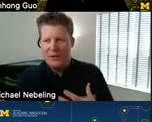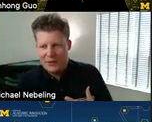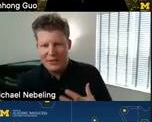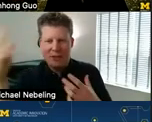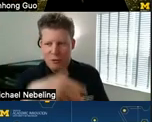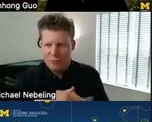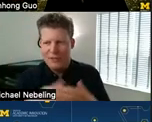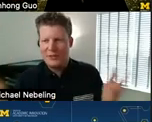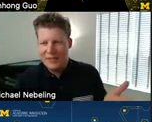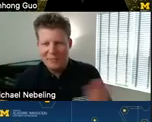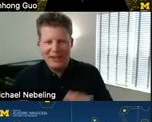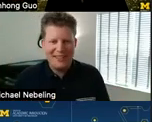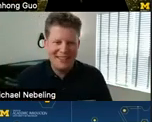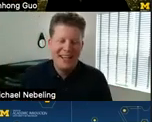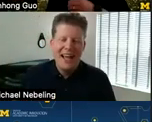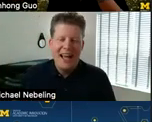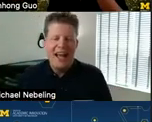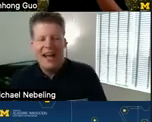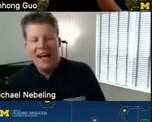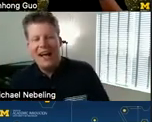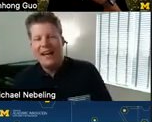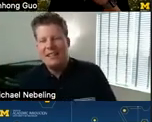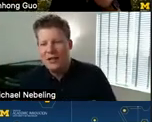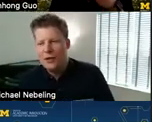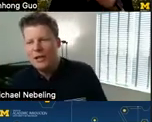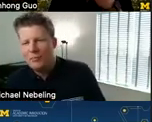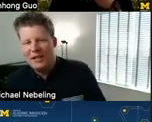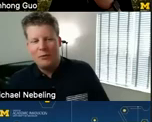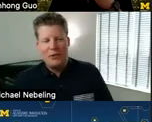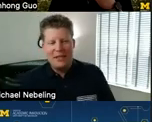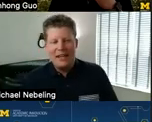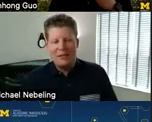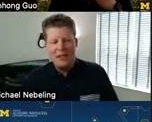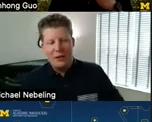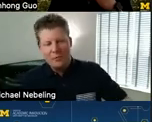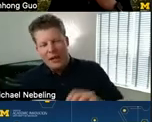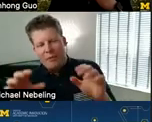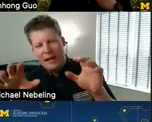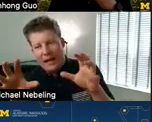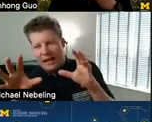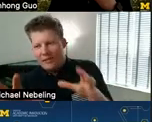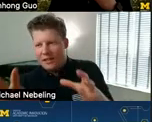transitions movements 3d spaces and what i mean what translation means so but i can give these